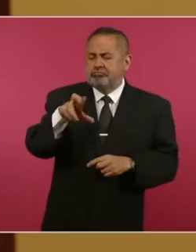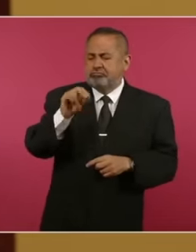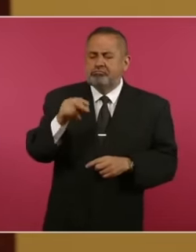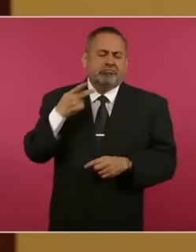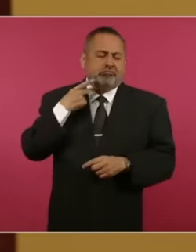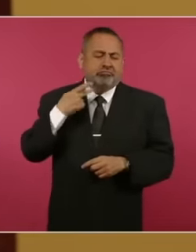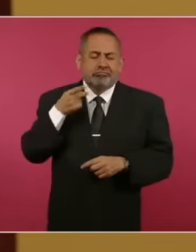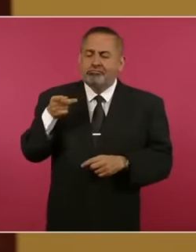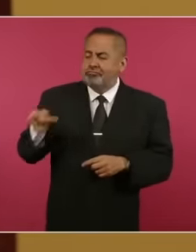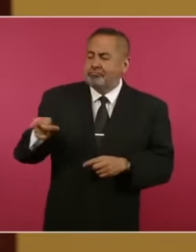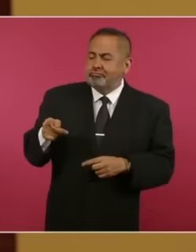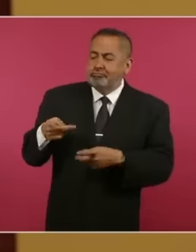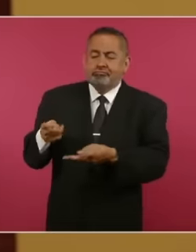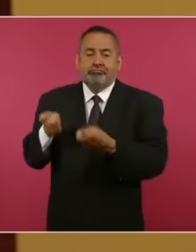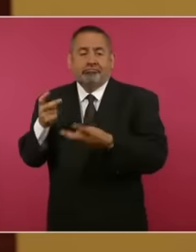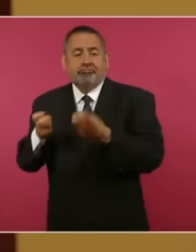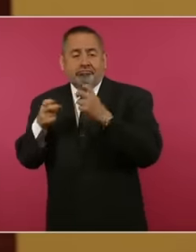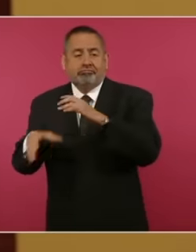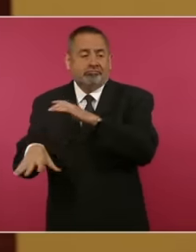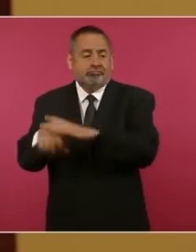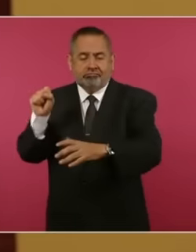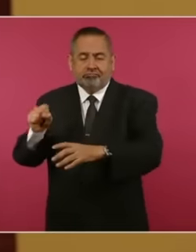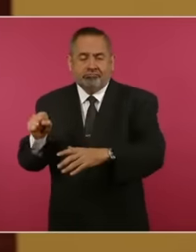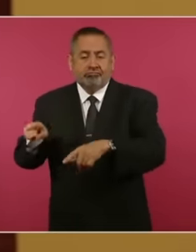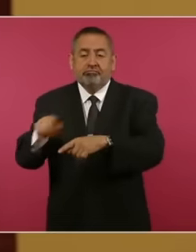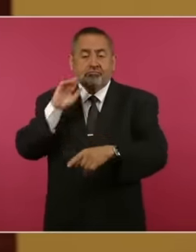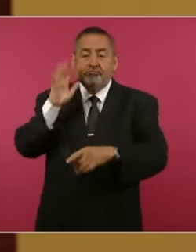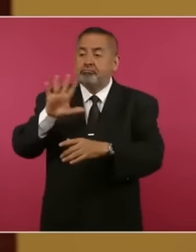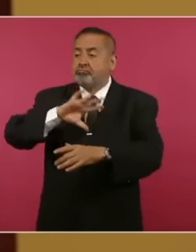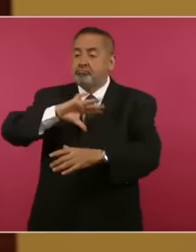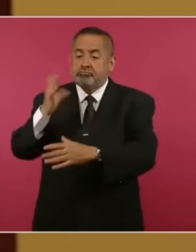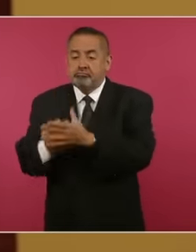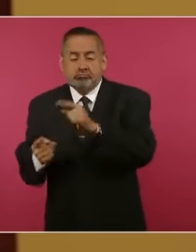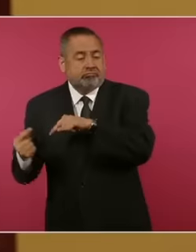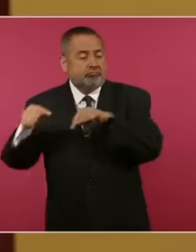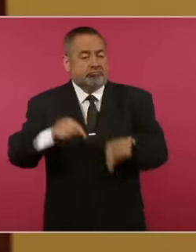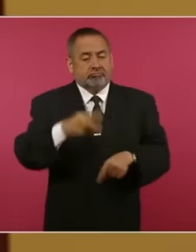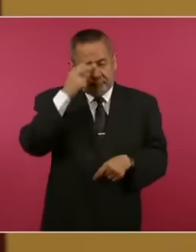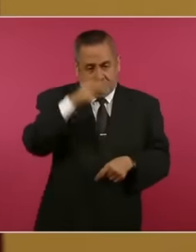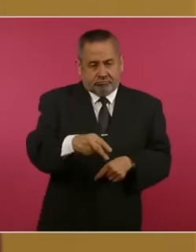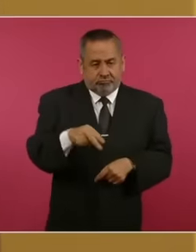embezzled the coffers of his country and who was trying to flee to Mexico, a situation that has not happened stopped